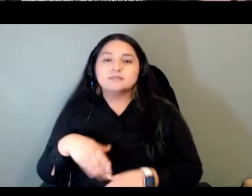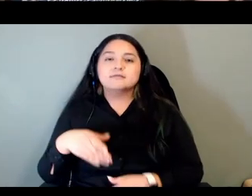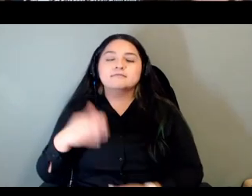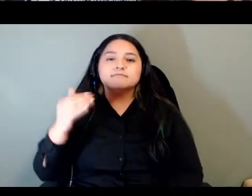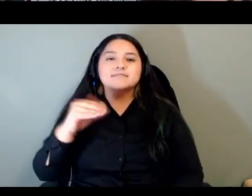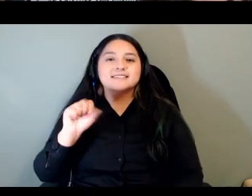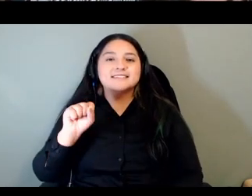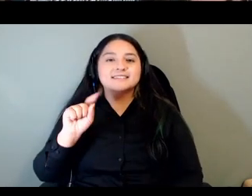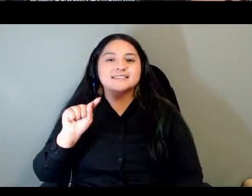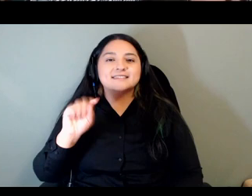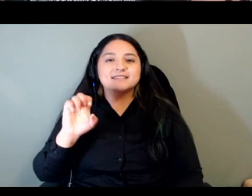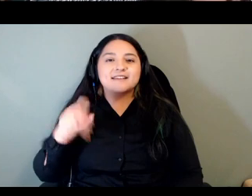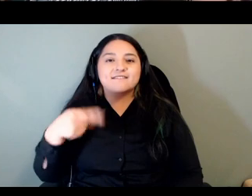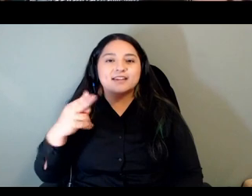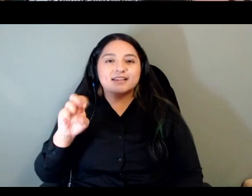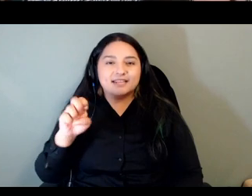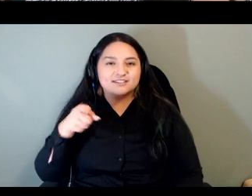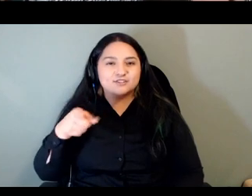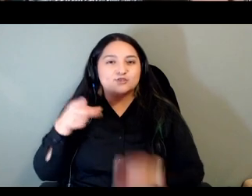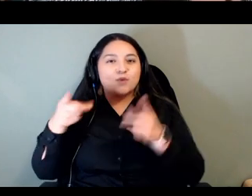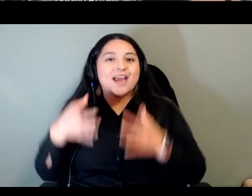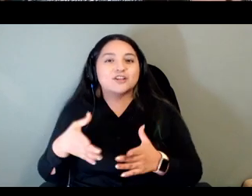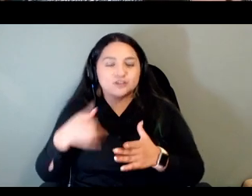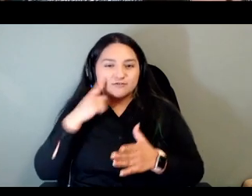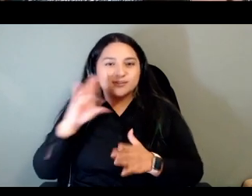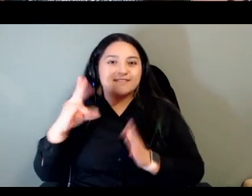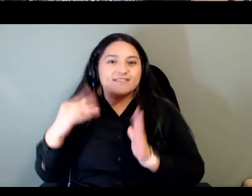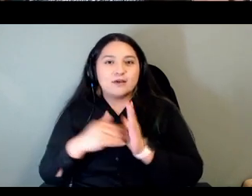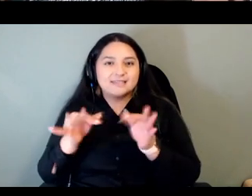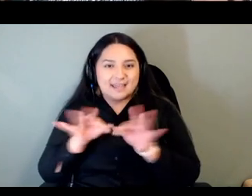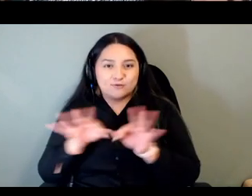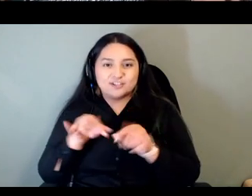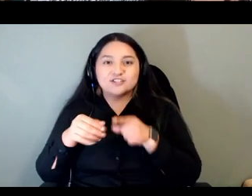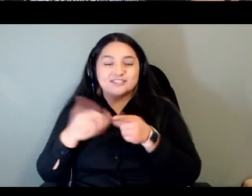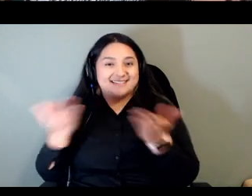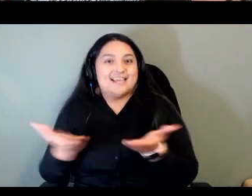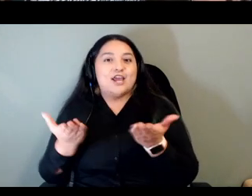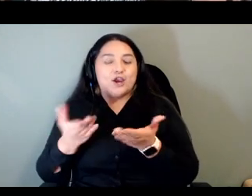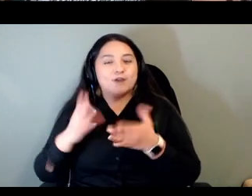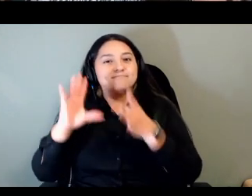thousand languages is here and shared information in the chat so you can always reach out to